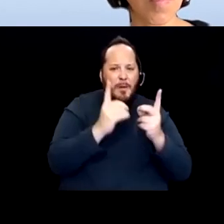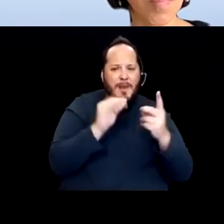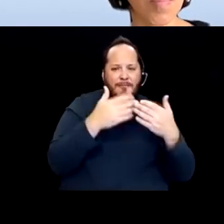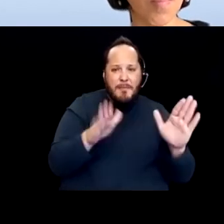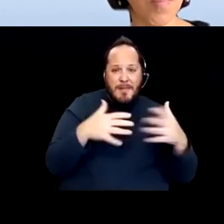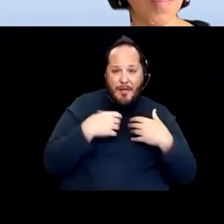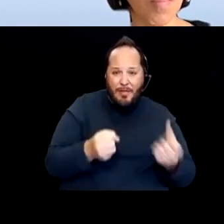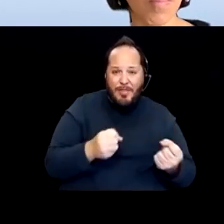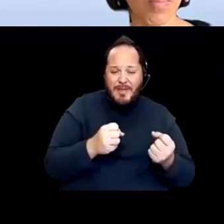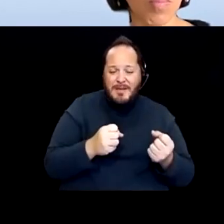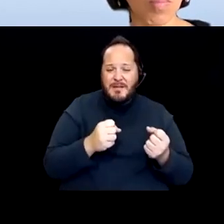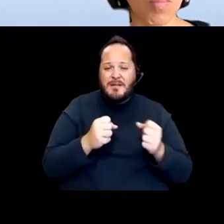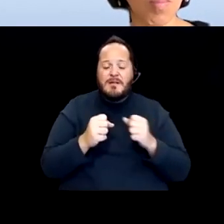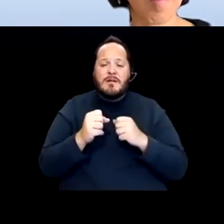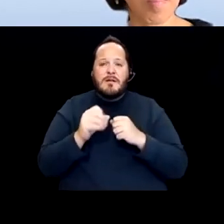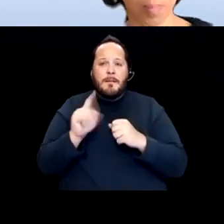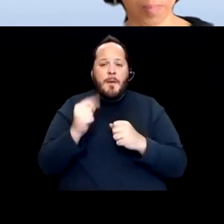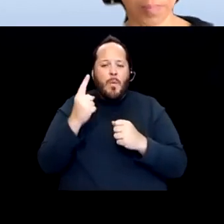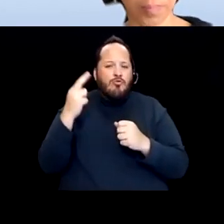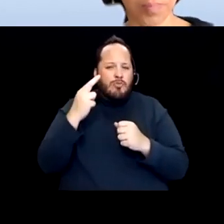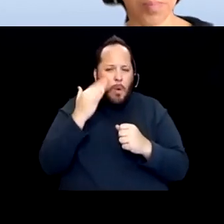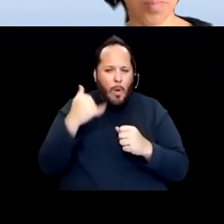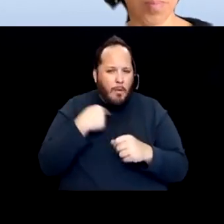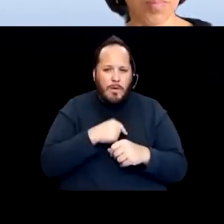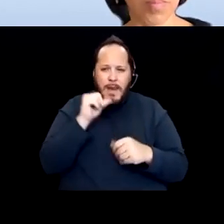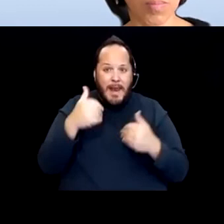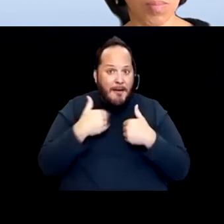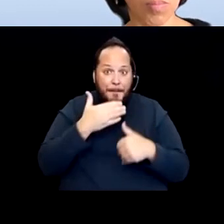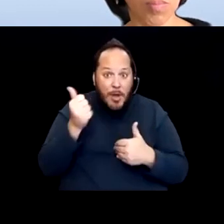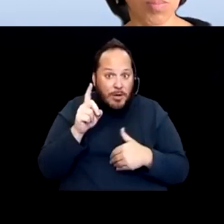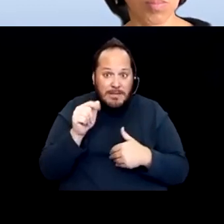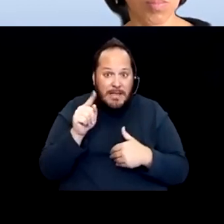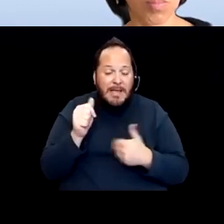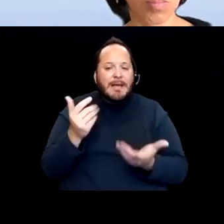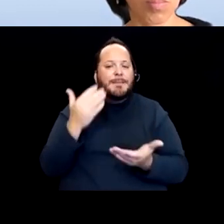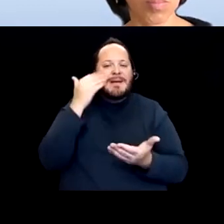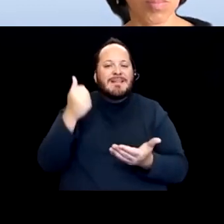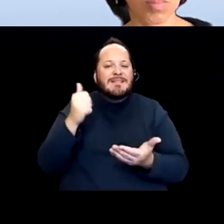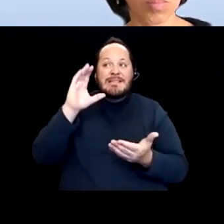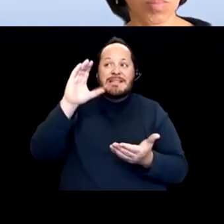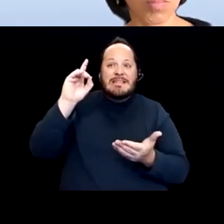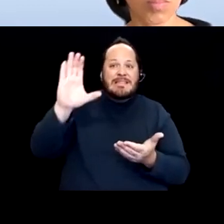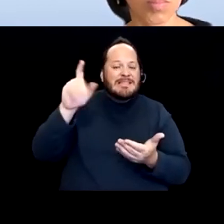But one of the reasons we didn't have better data is because the CDC was not collecting